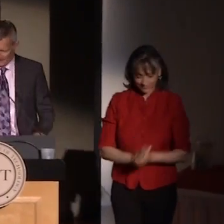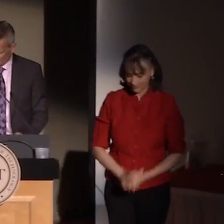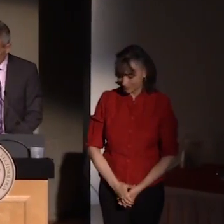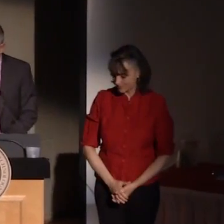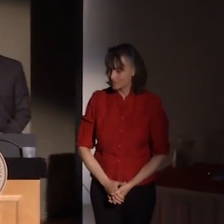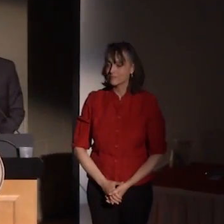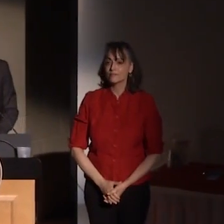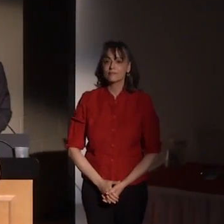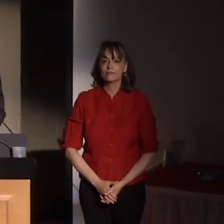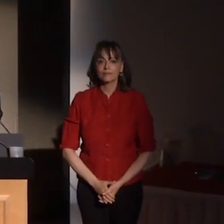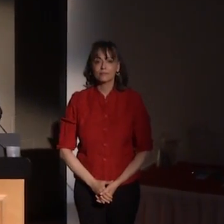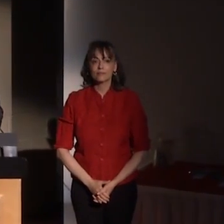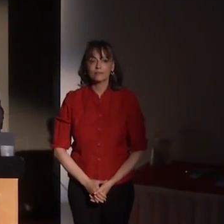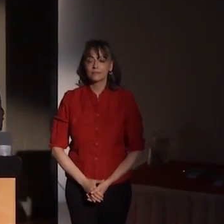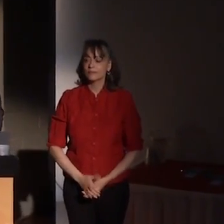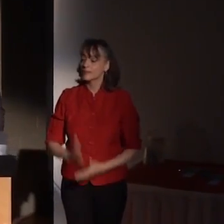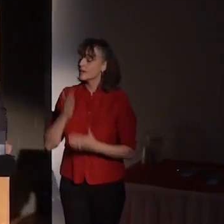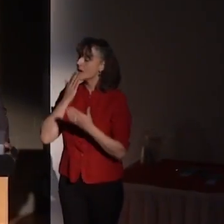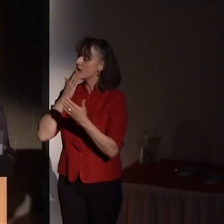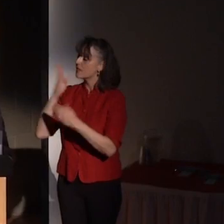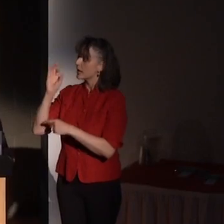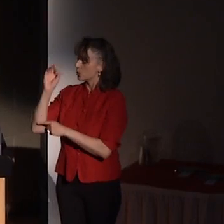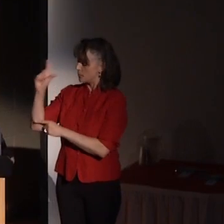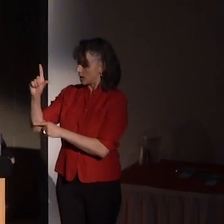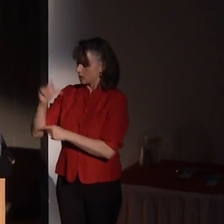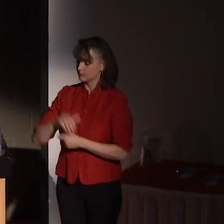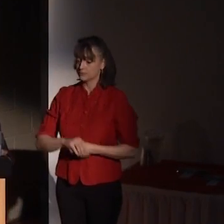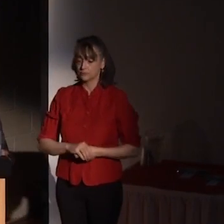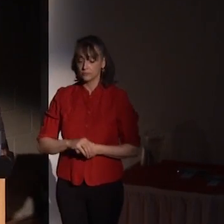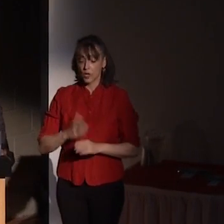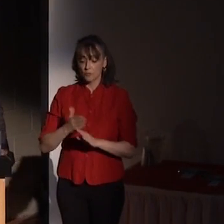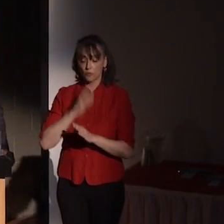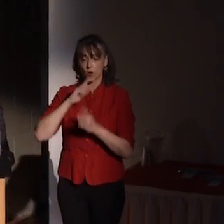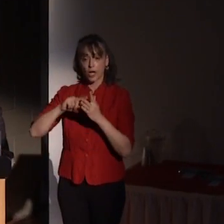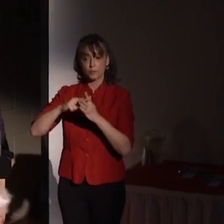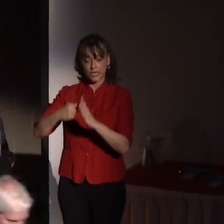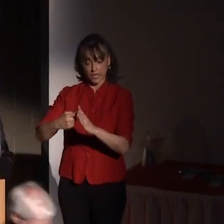Thank you, Bill, and before I begin I want to